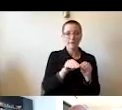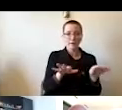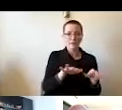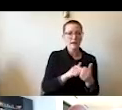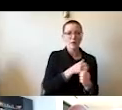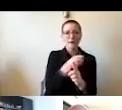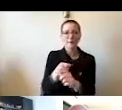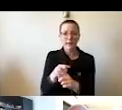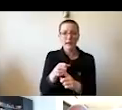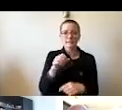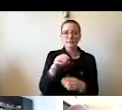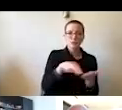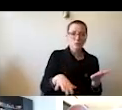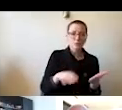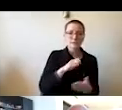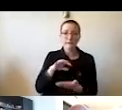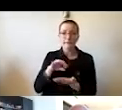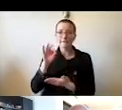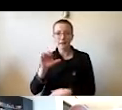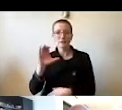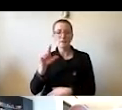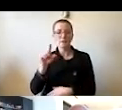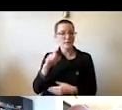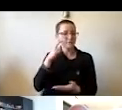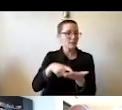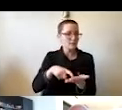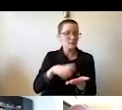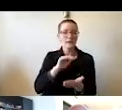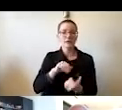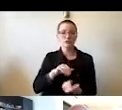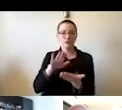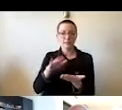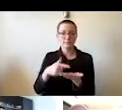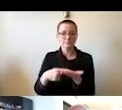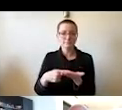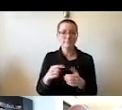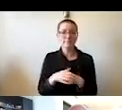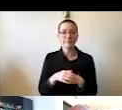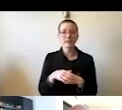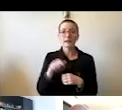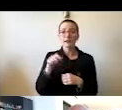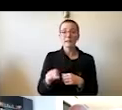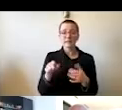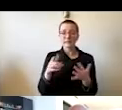and it must be addressed. This seamlessly, endless cycle of uncertainty and anxiety,